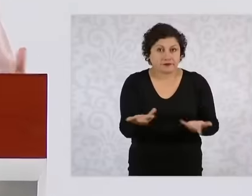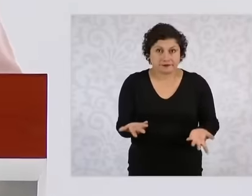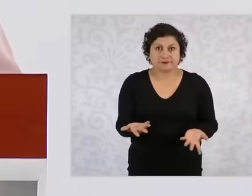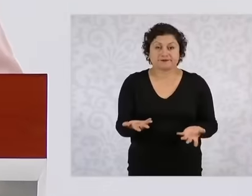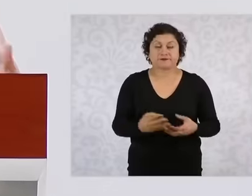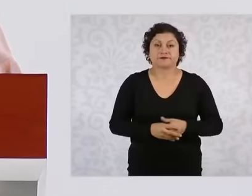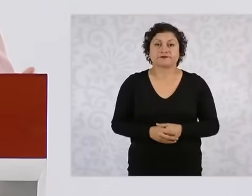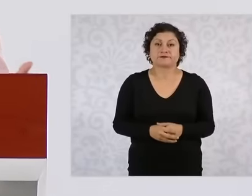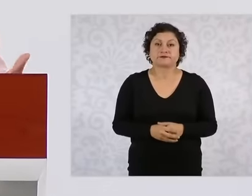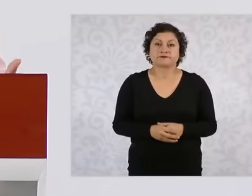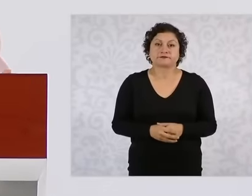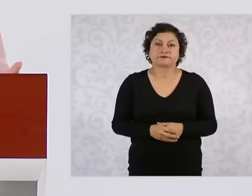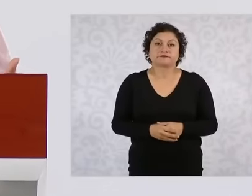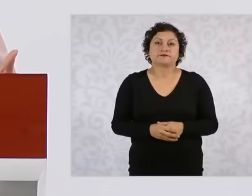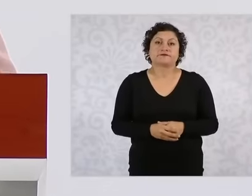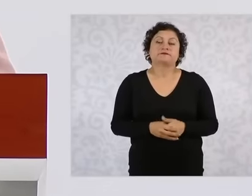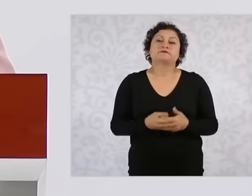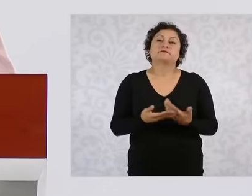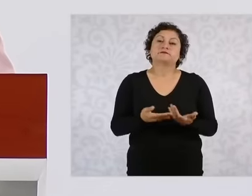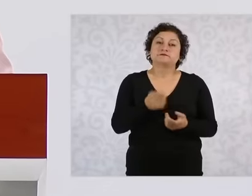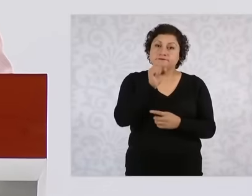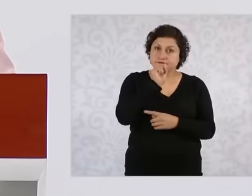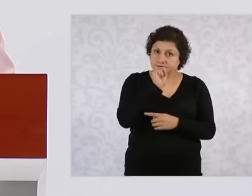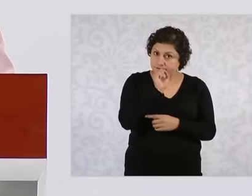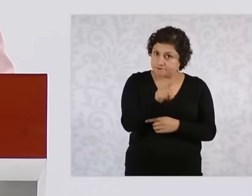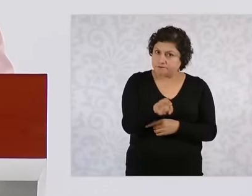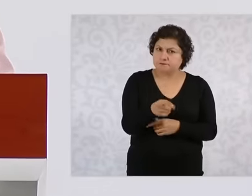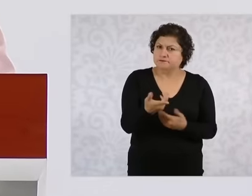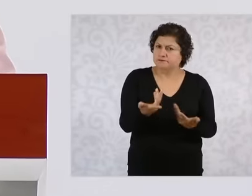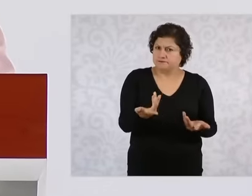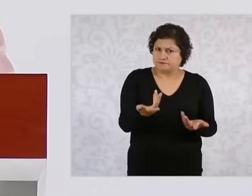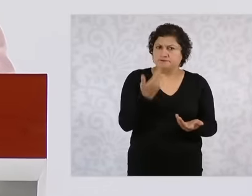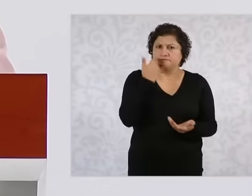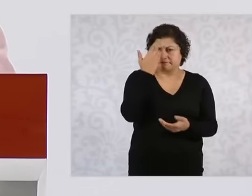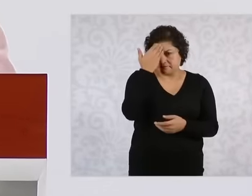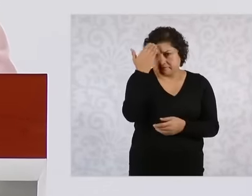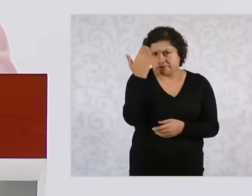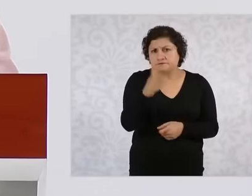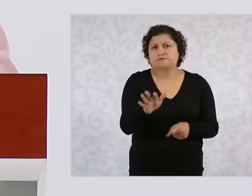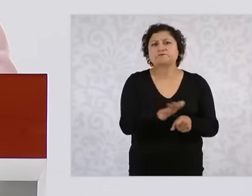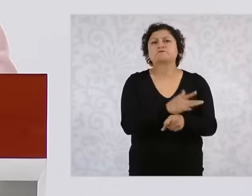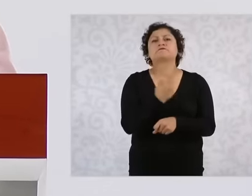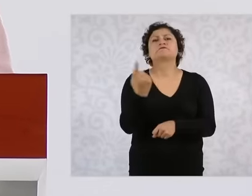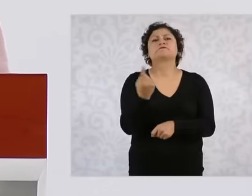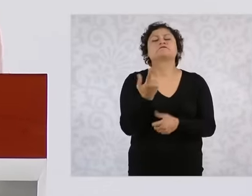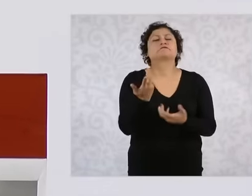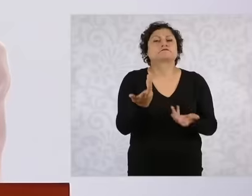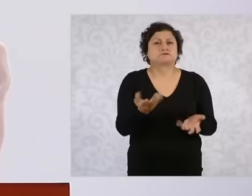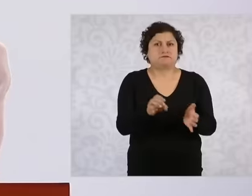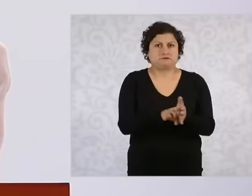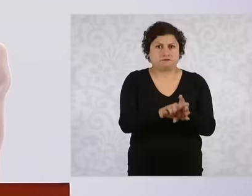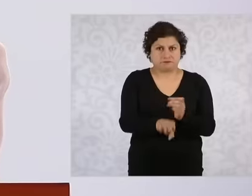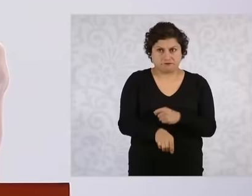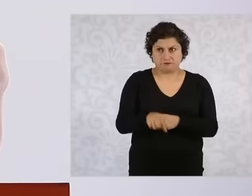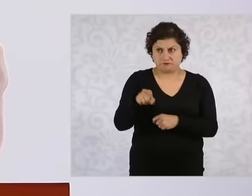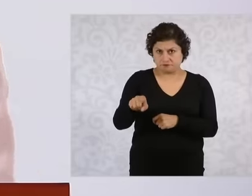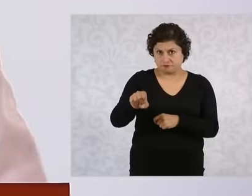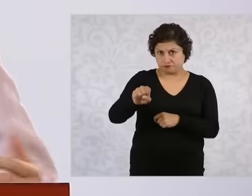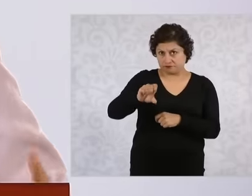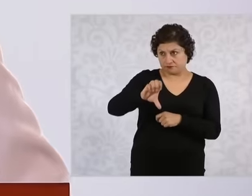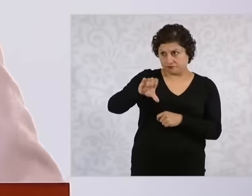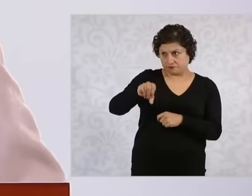a decision, do you accept what the court proposes to you, some ministers of the court